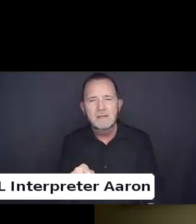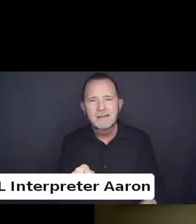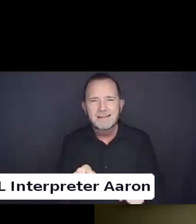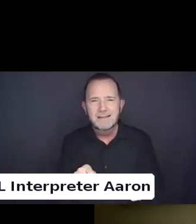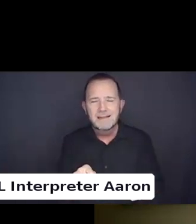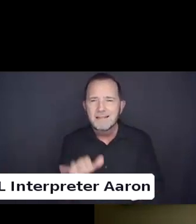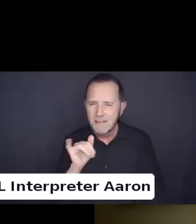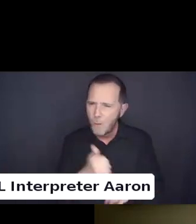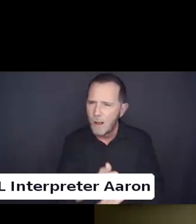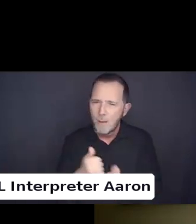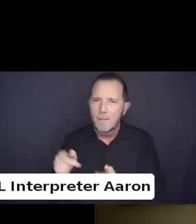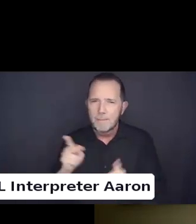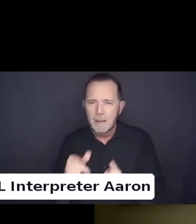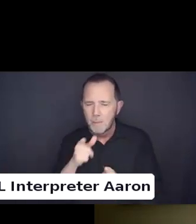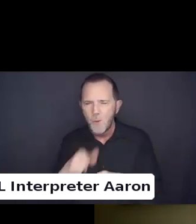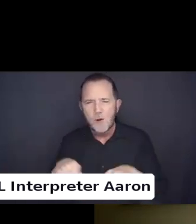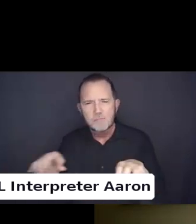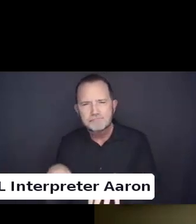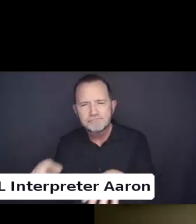this ability. LGBT Q rights.